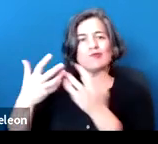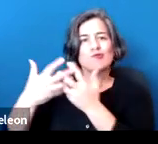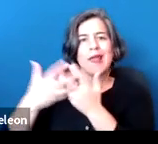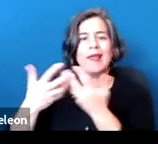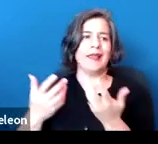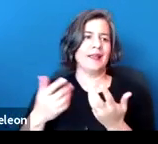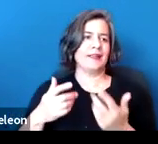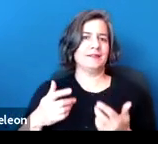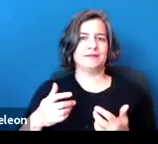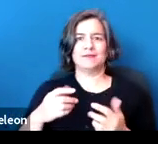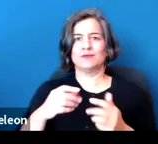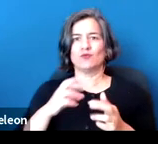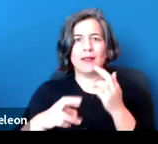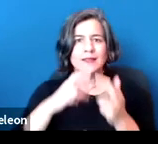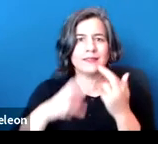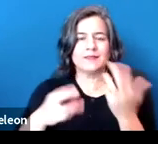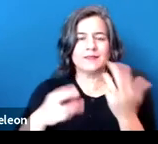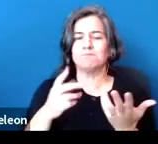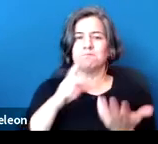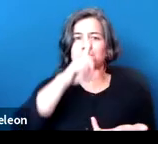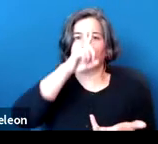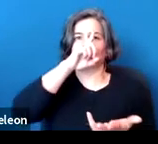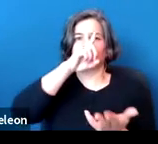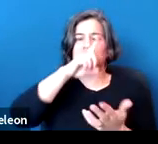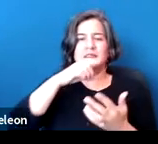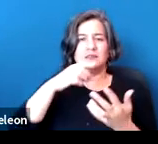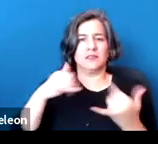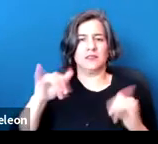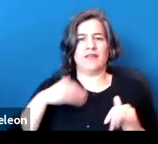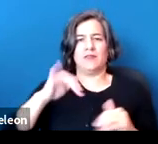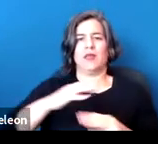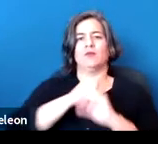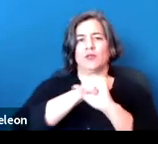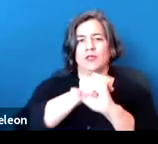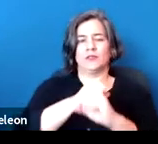It doesn't affect the protection. And on we go.